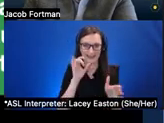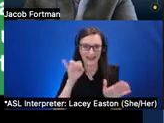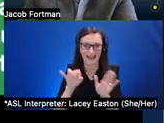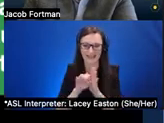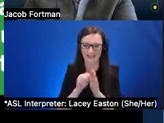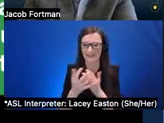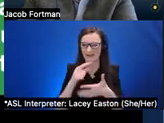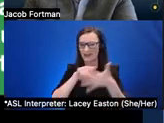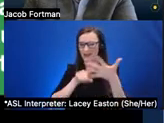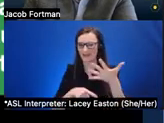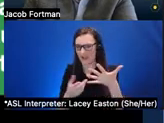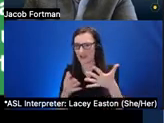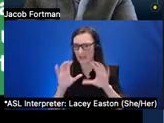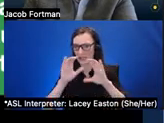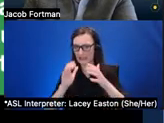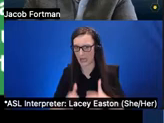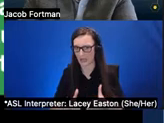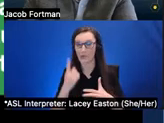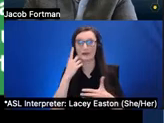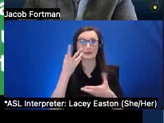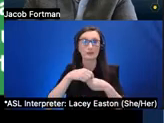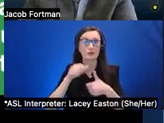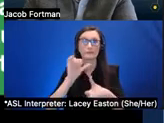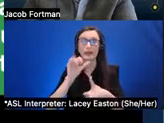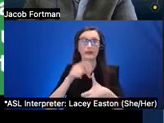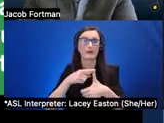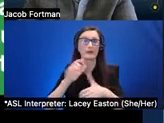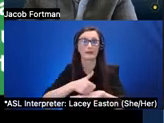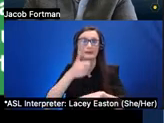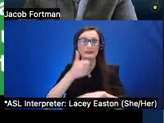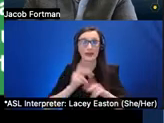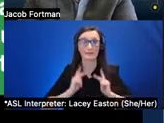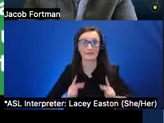including like establishing physical and virtual correspondence and you know one related task in